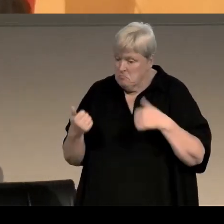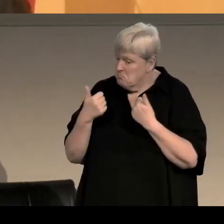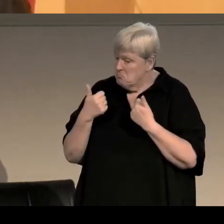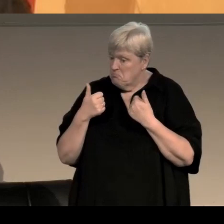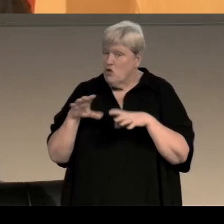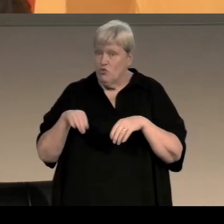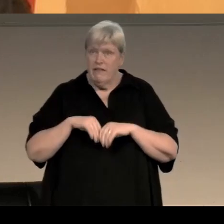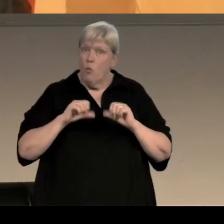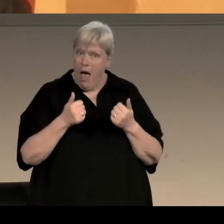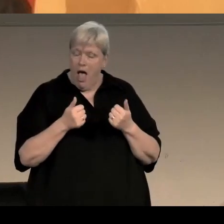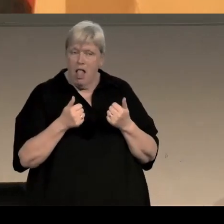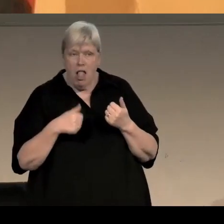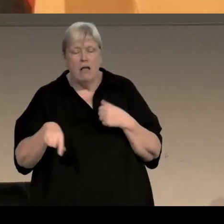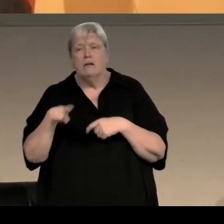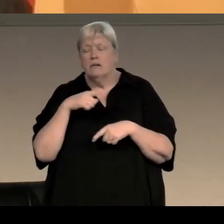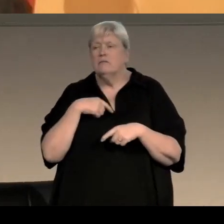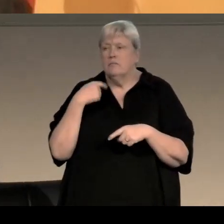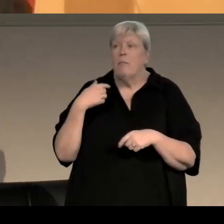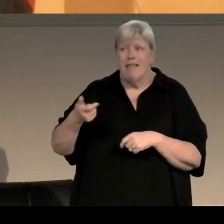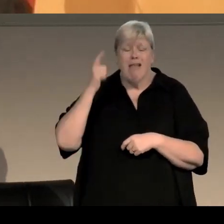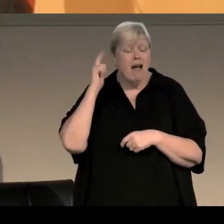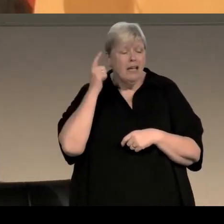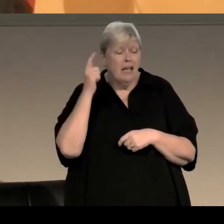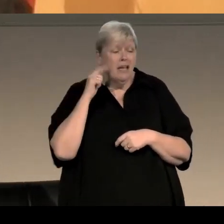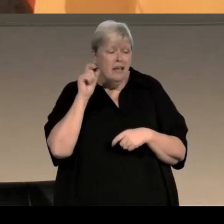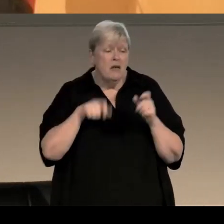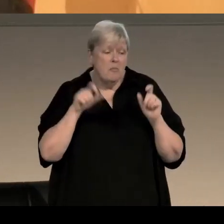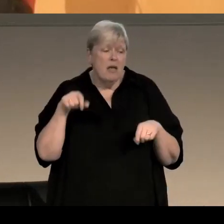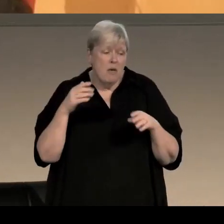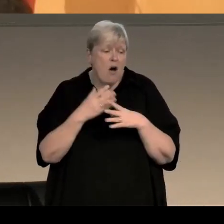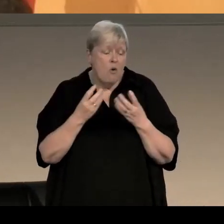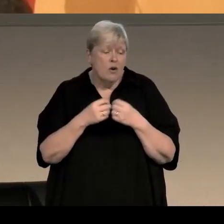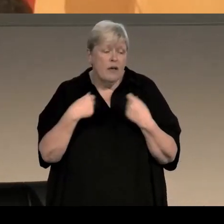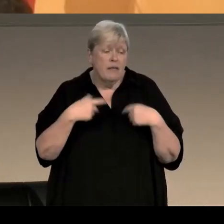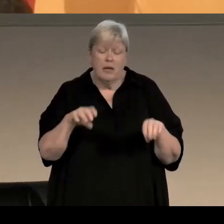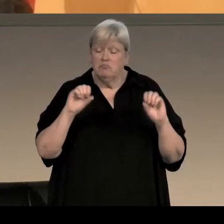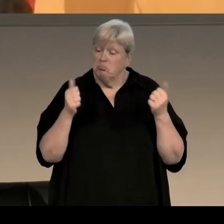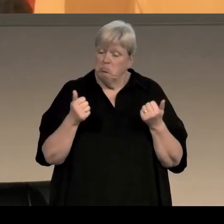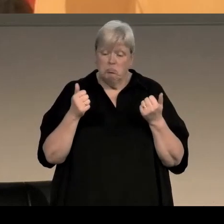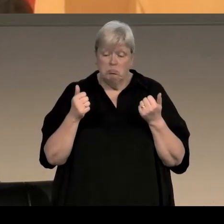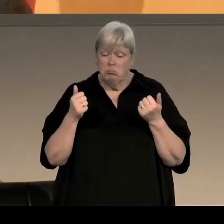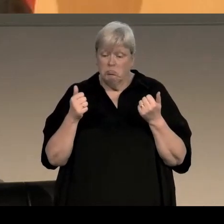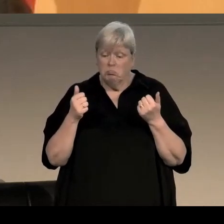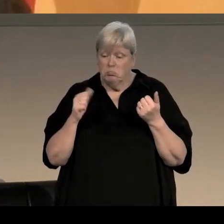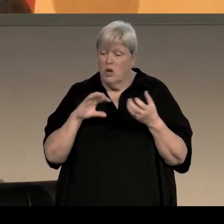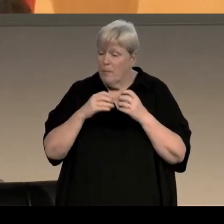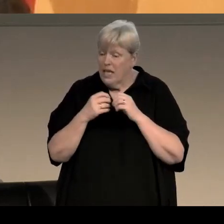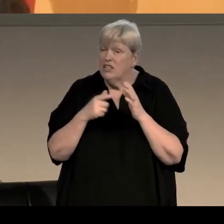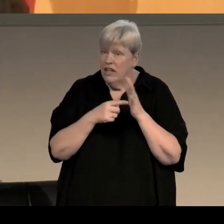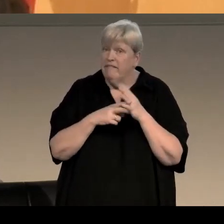So yeah I've been fortunate that the people I have worked with have been good makers of television if you like,